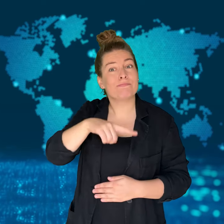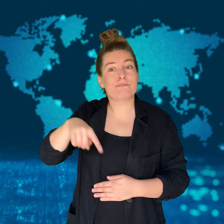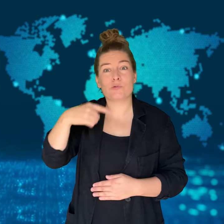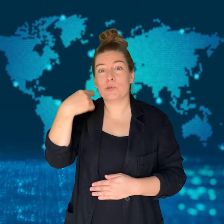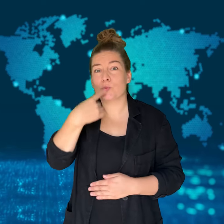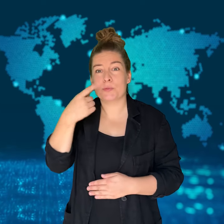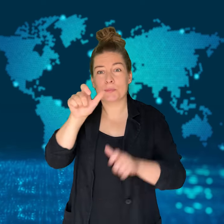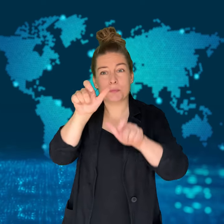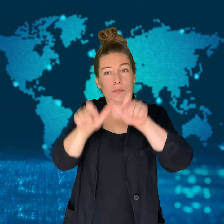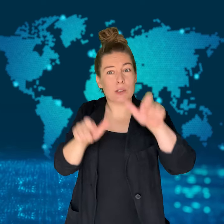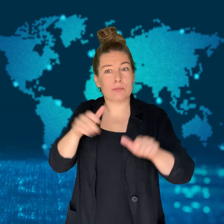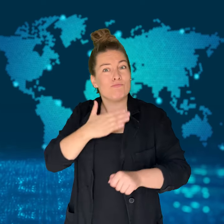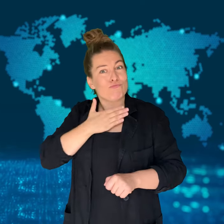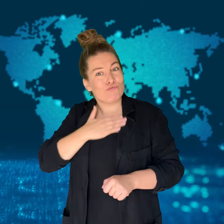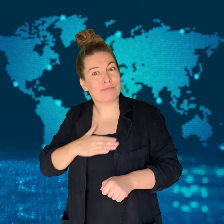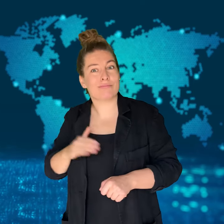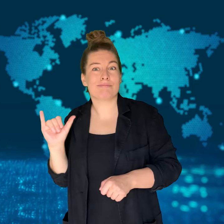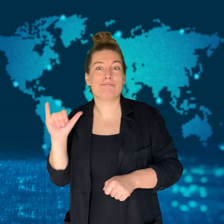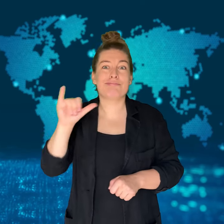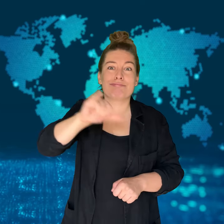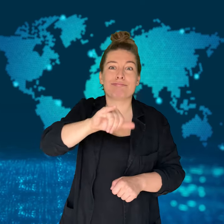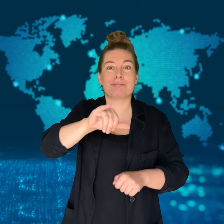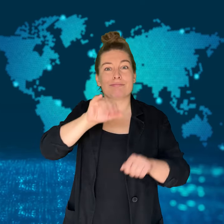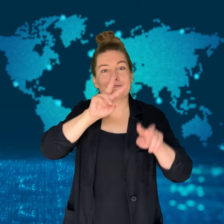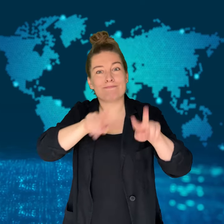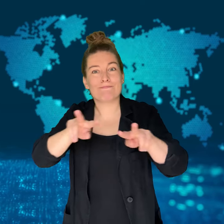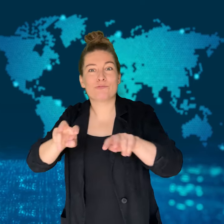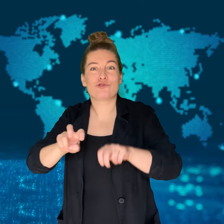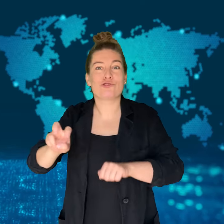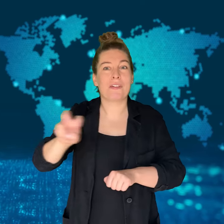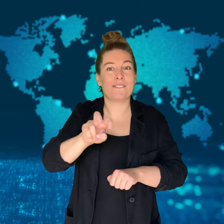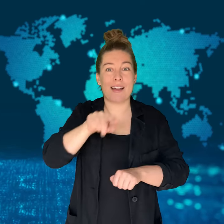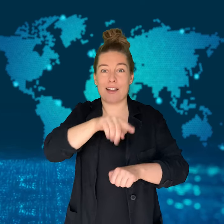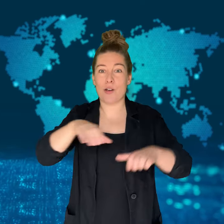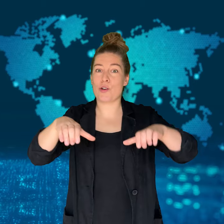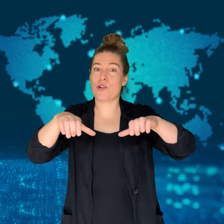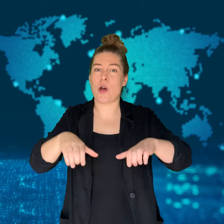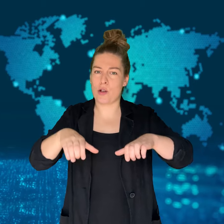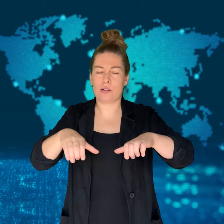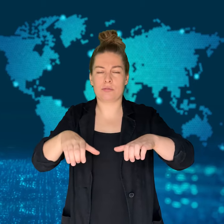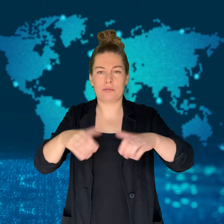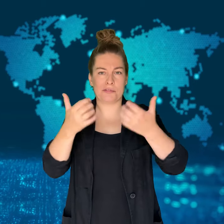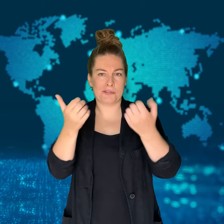There is a warning in place for people traveling to the DRC.